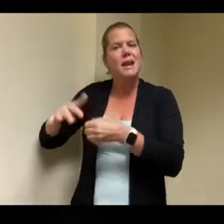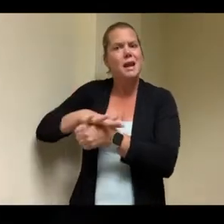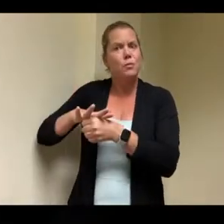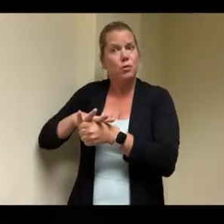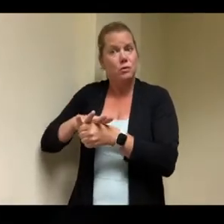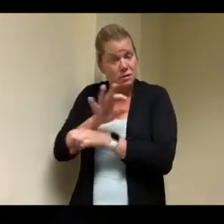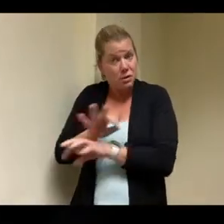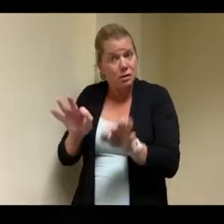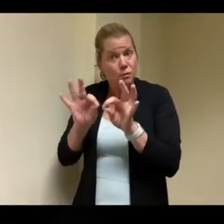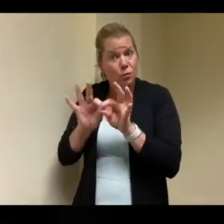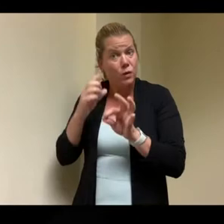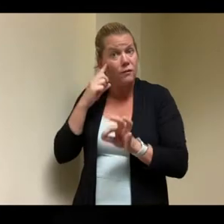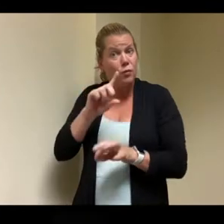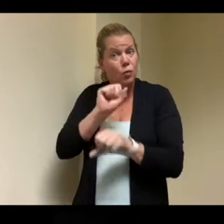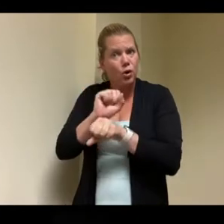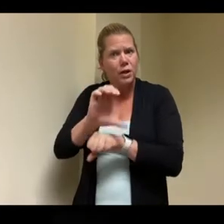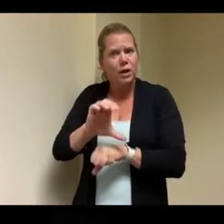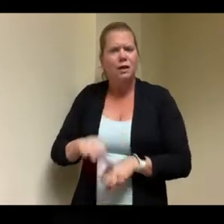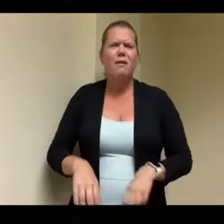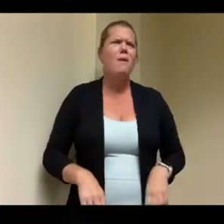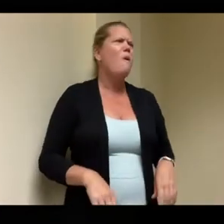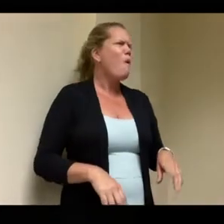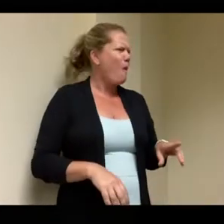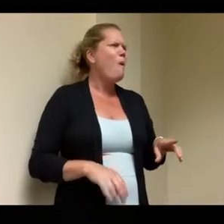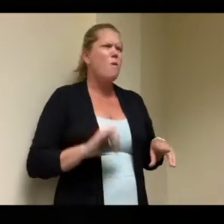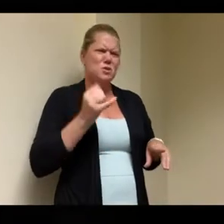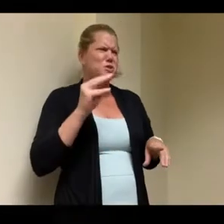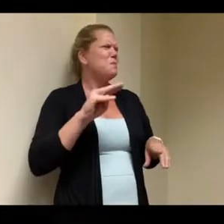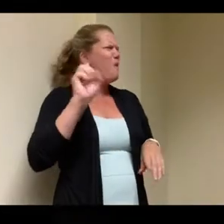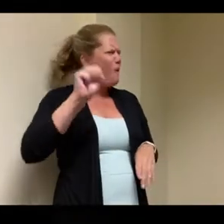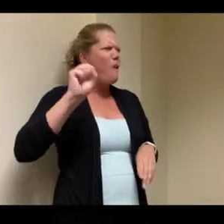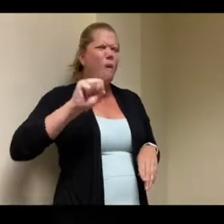have about well pre-covert we had 300 folks a day